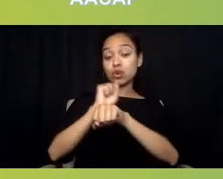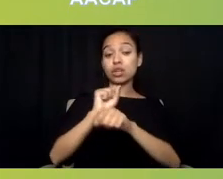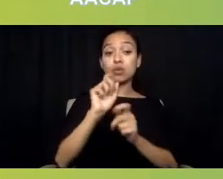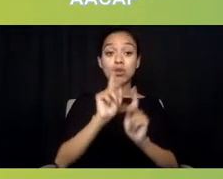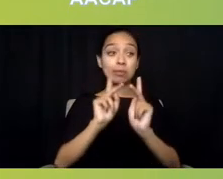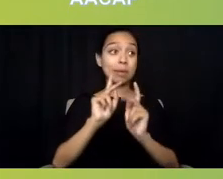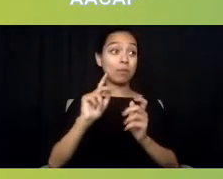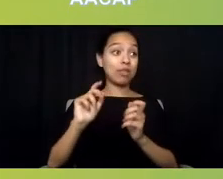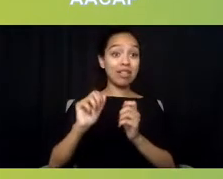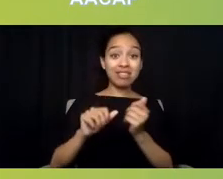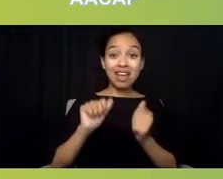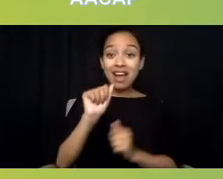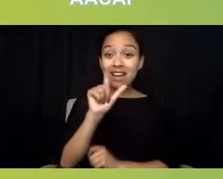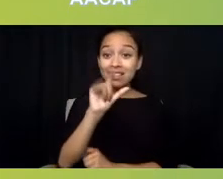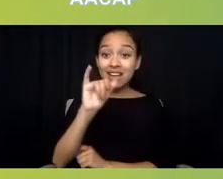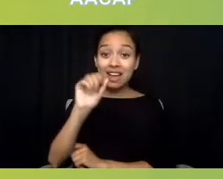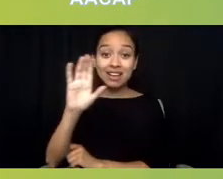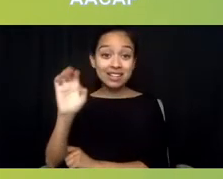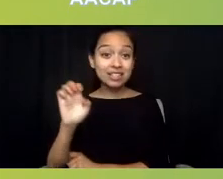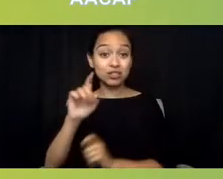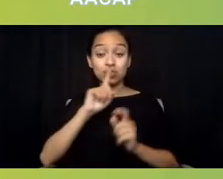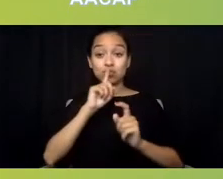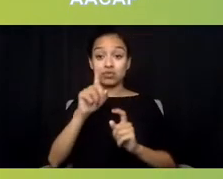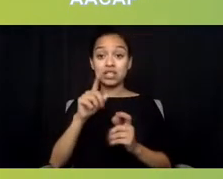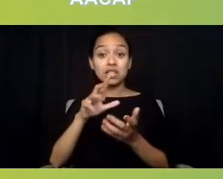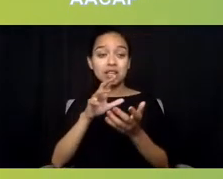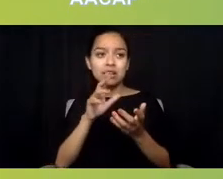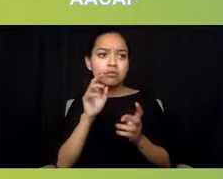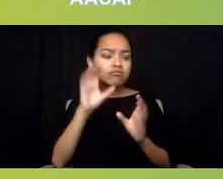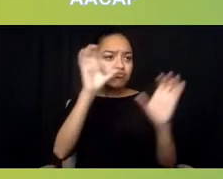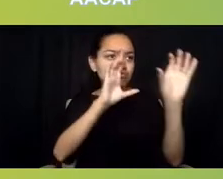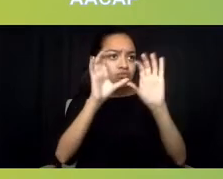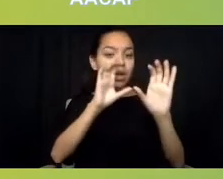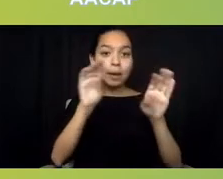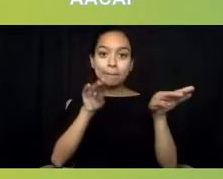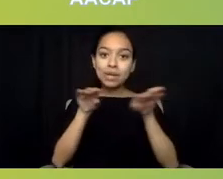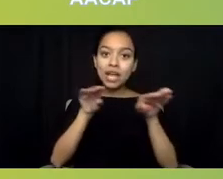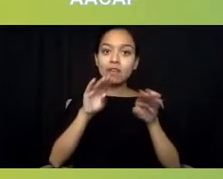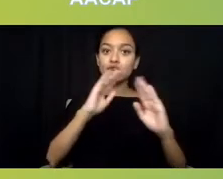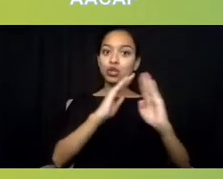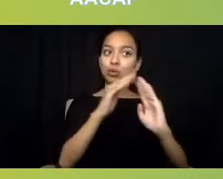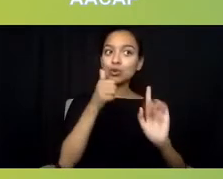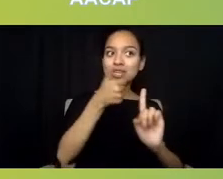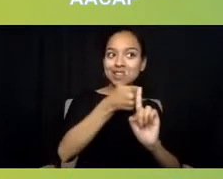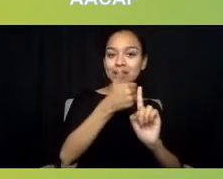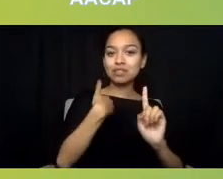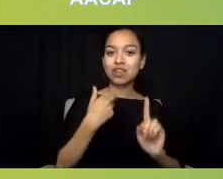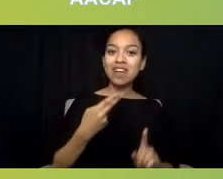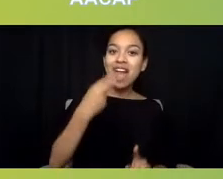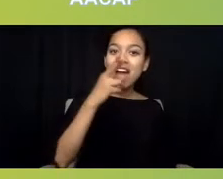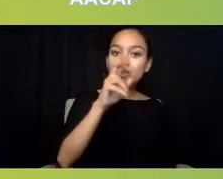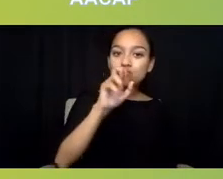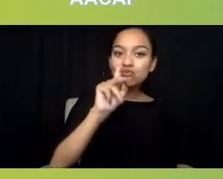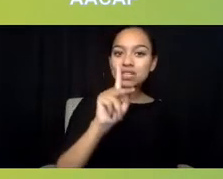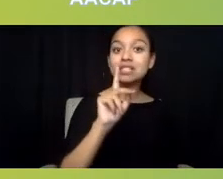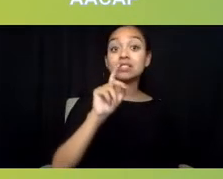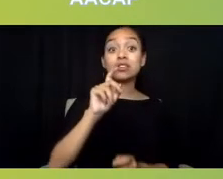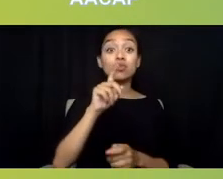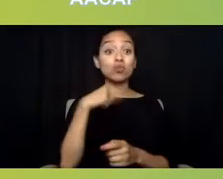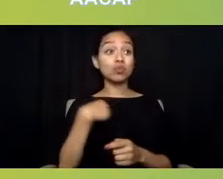the help-seeking behaviors of communities that are at higher risk. We are doing tribal engagements with tribal citizens in tribal nations